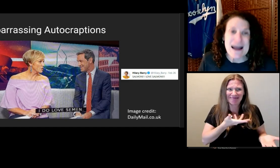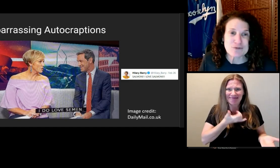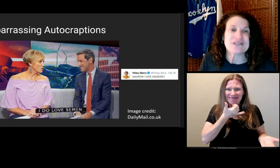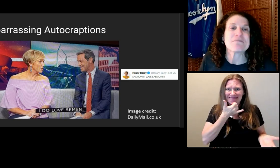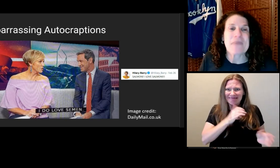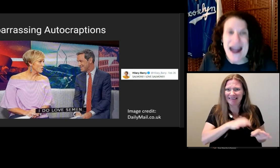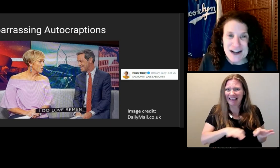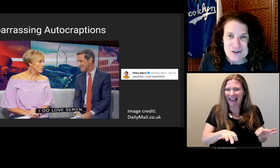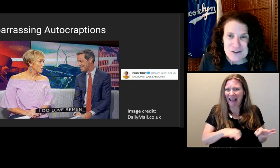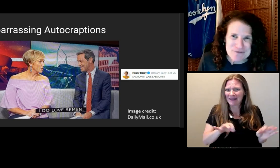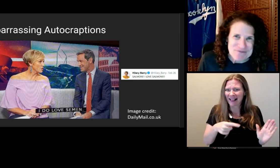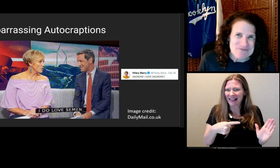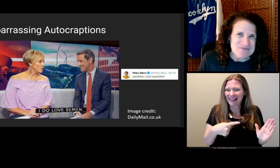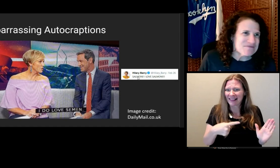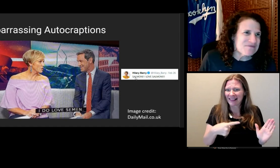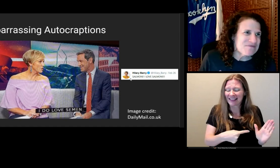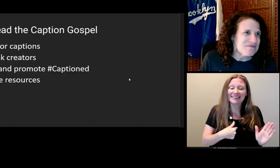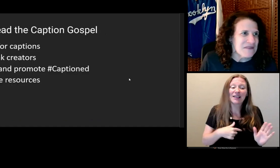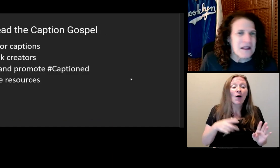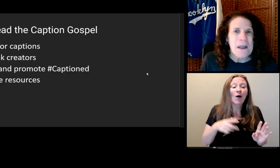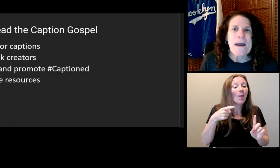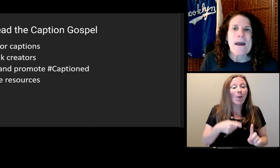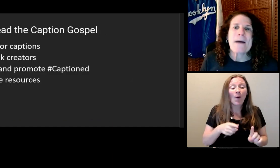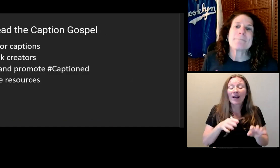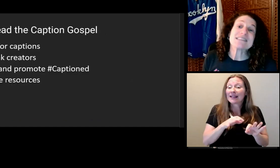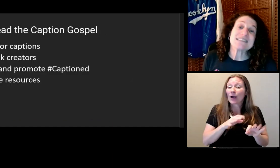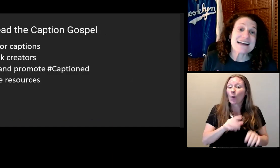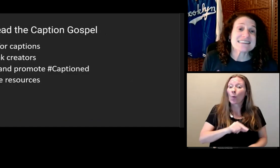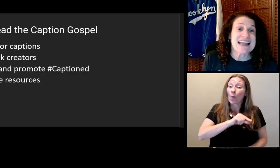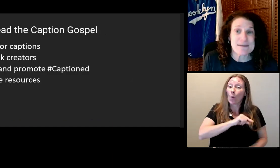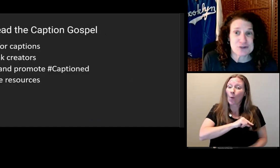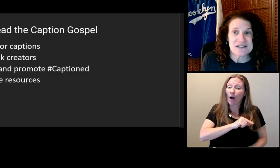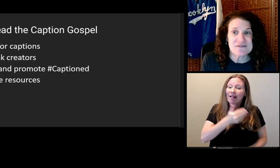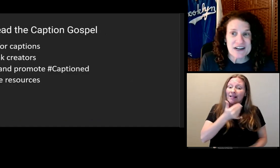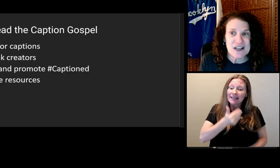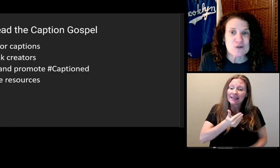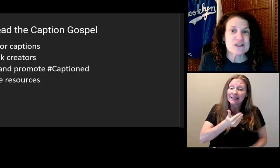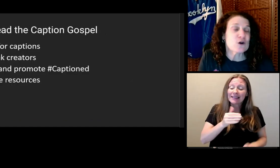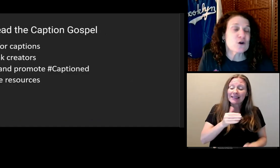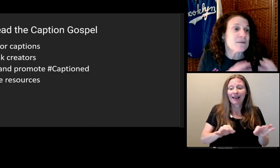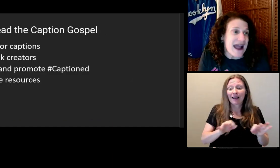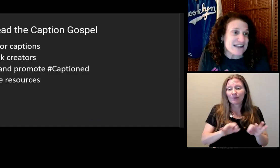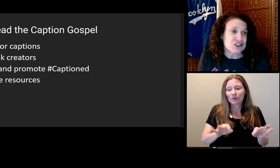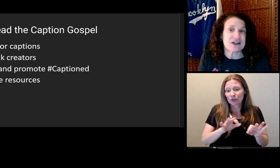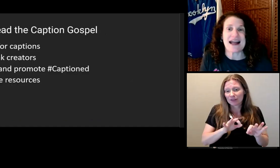Besides captioning videos, here are some action items you can take away.